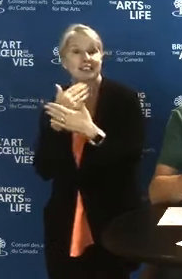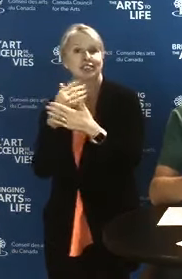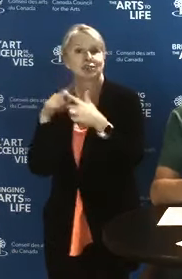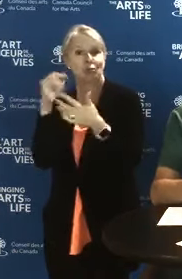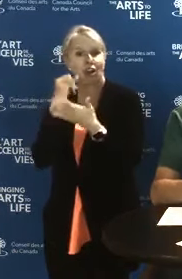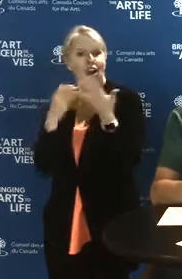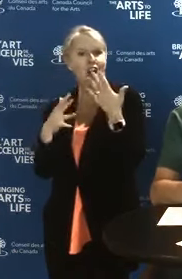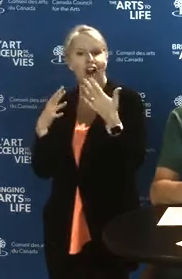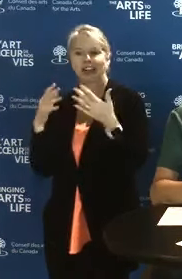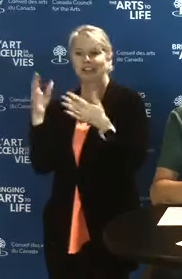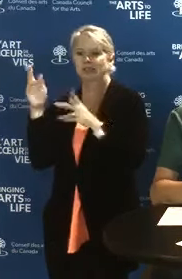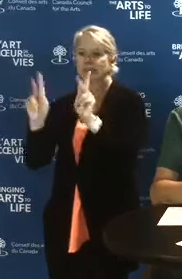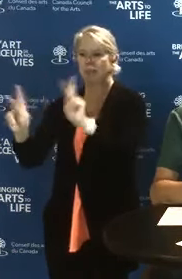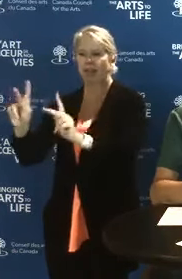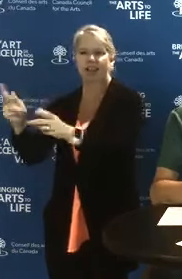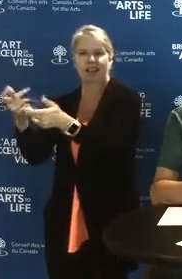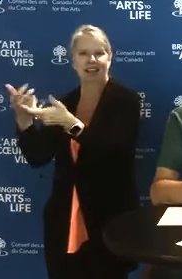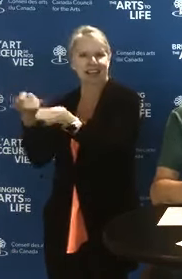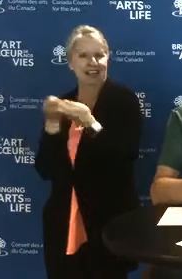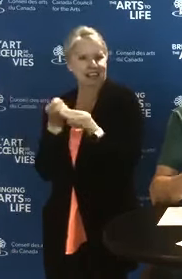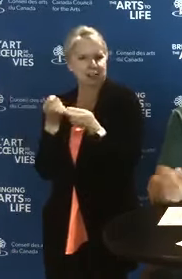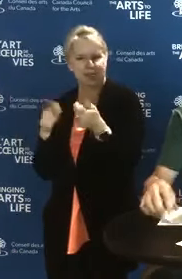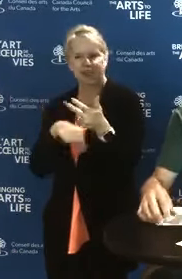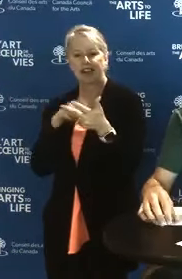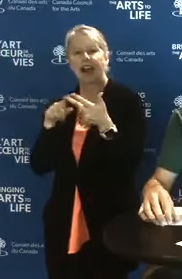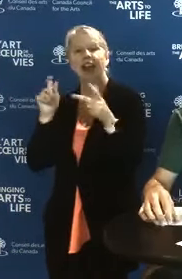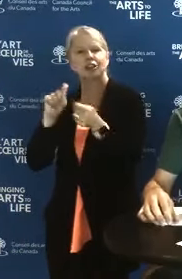and transformation of organizational models.